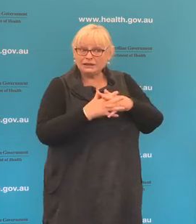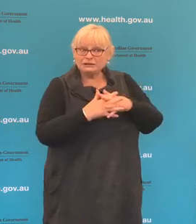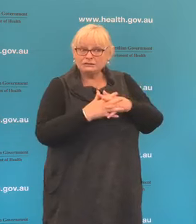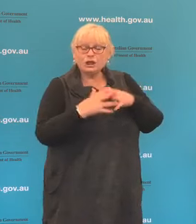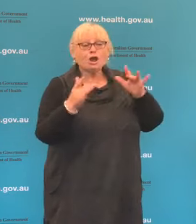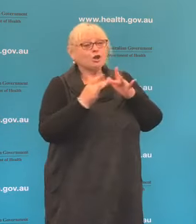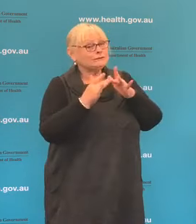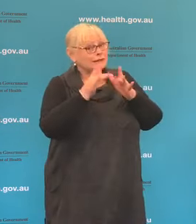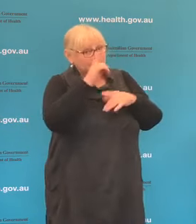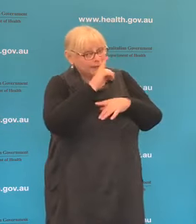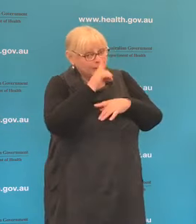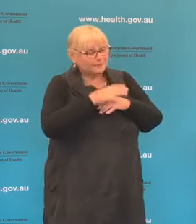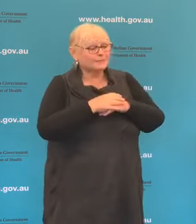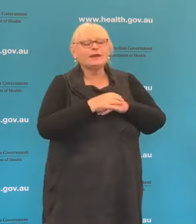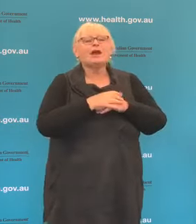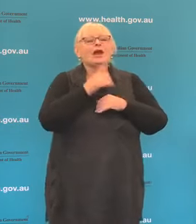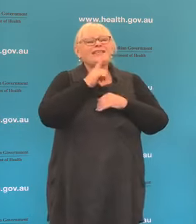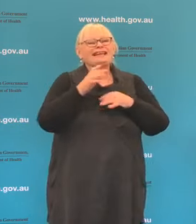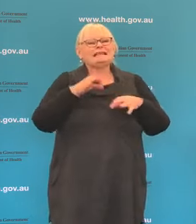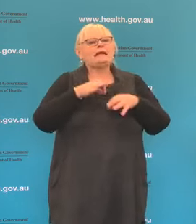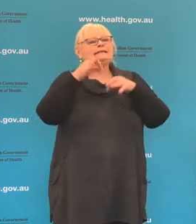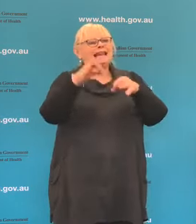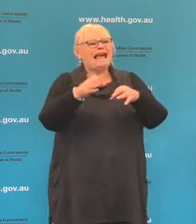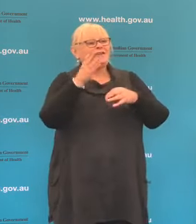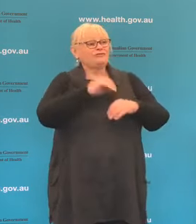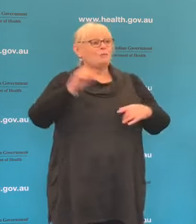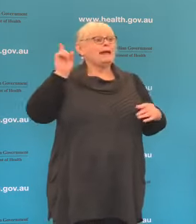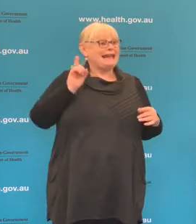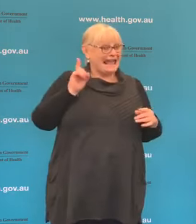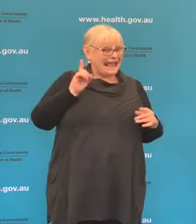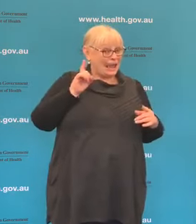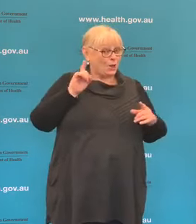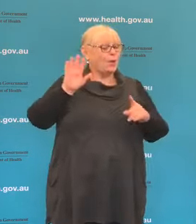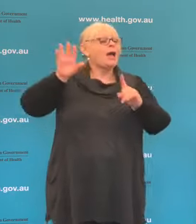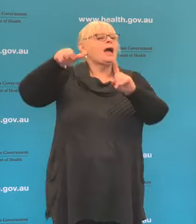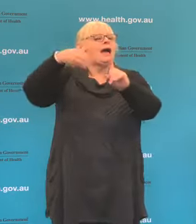There's a delay from now until when the contact tracer